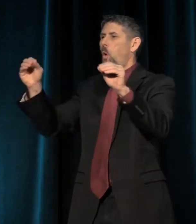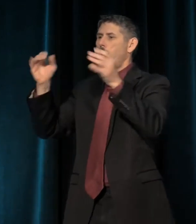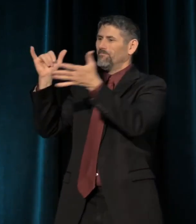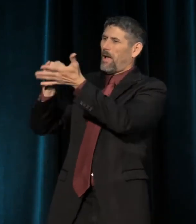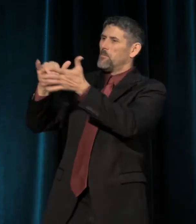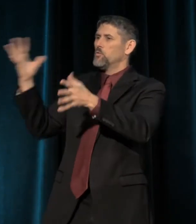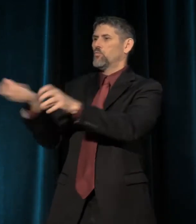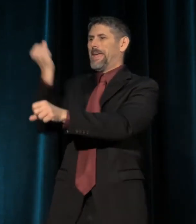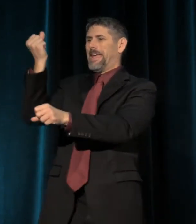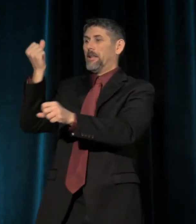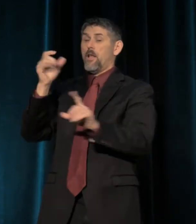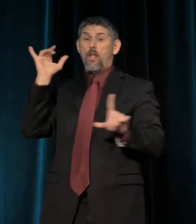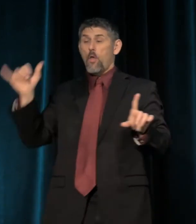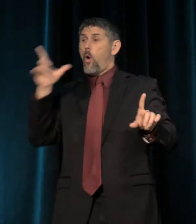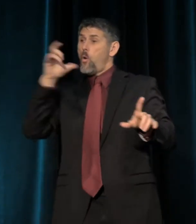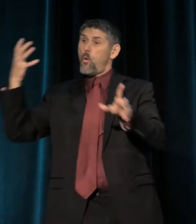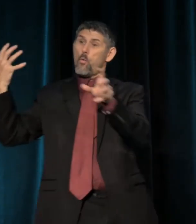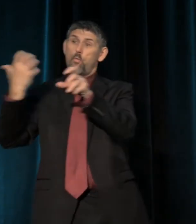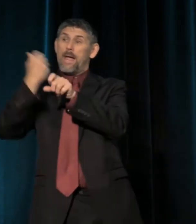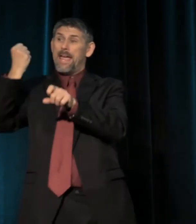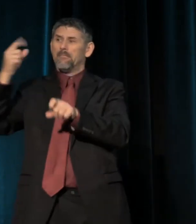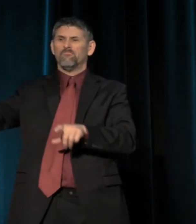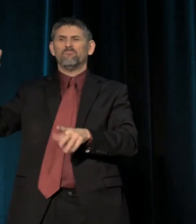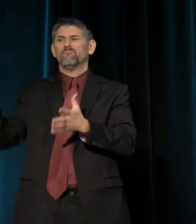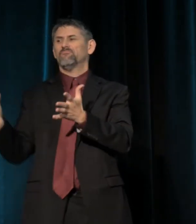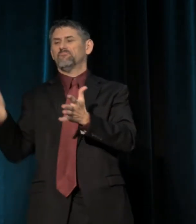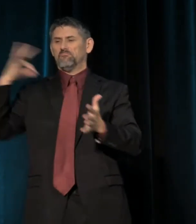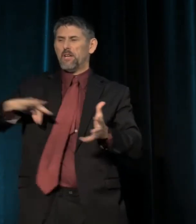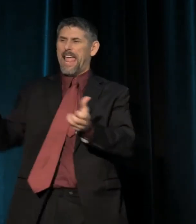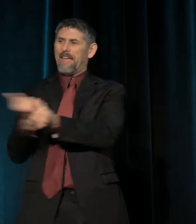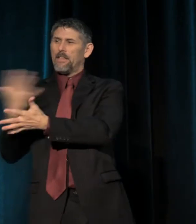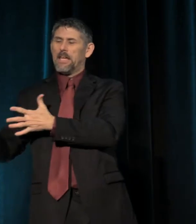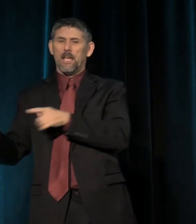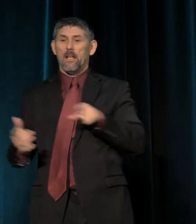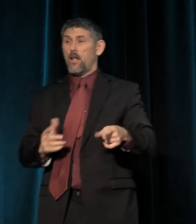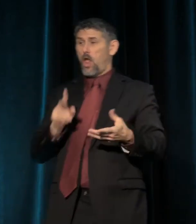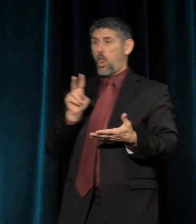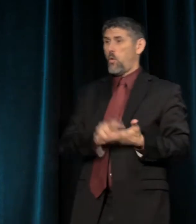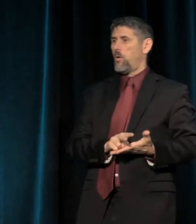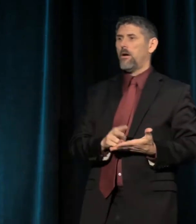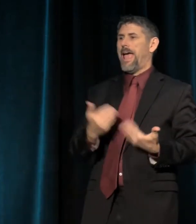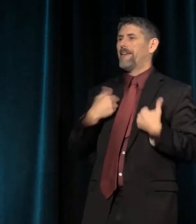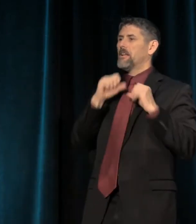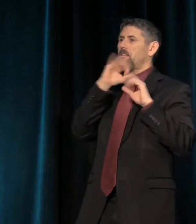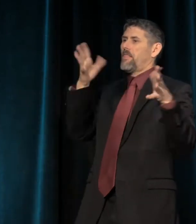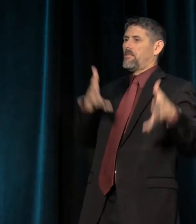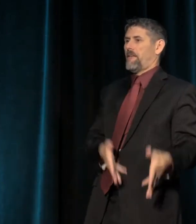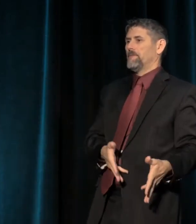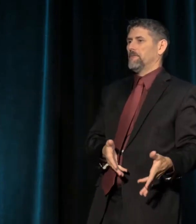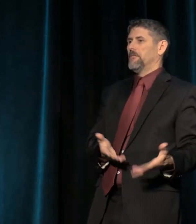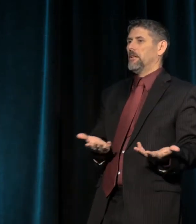in which the winners take all, and the losers take nothing. So we're at a turning point.